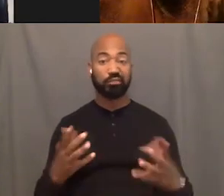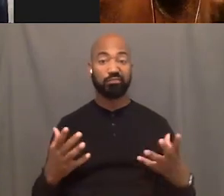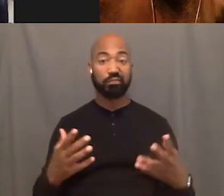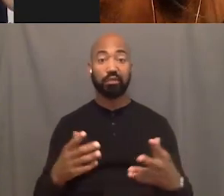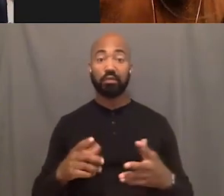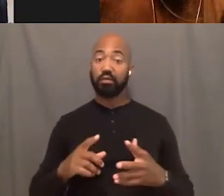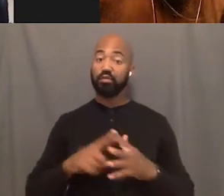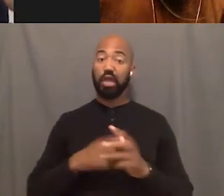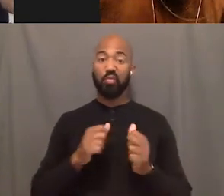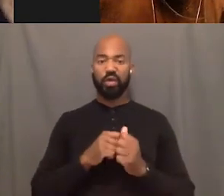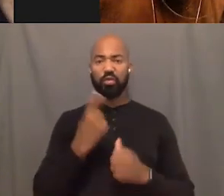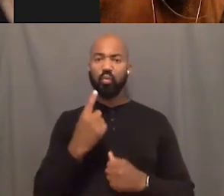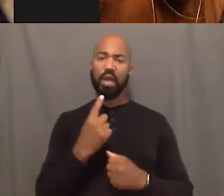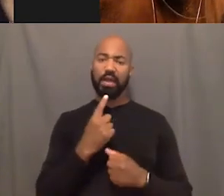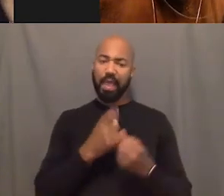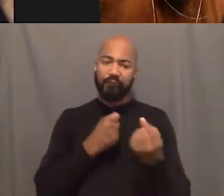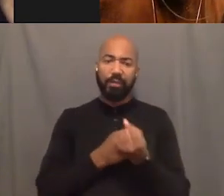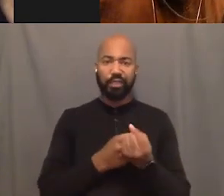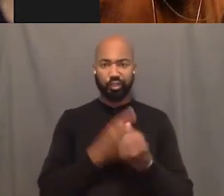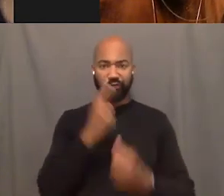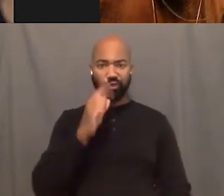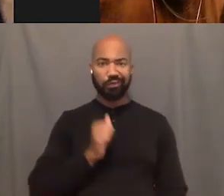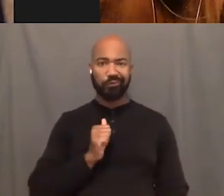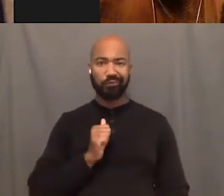And whatever else comes after that you just go get it rolling